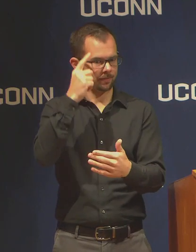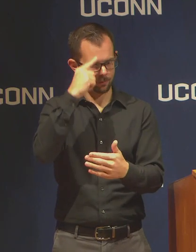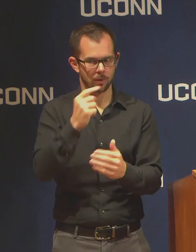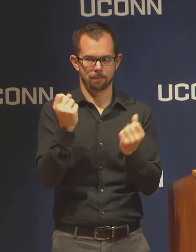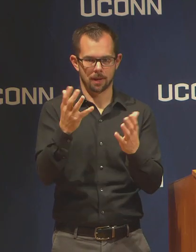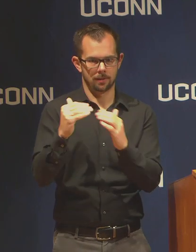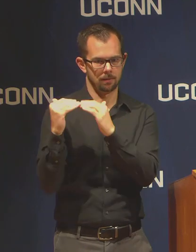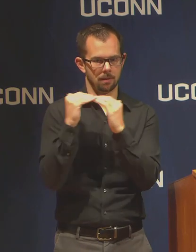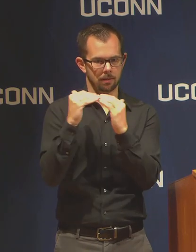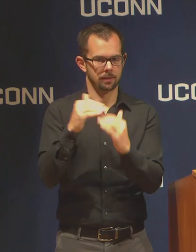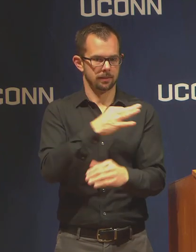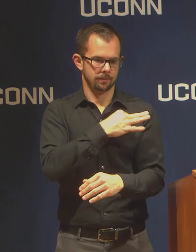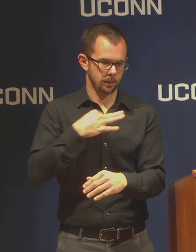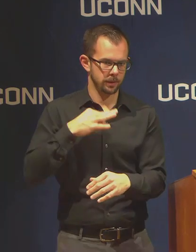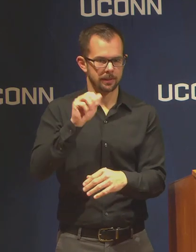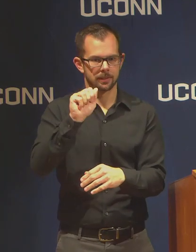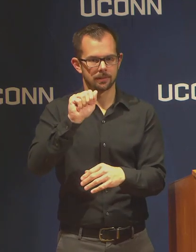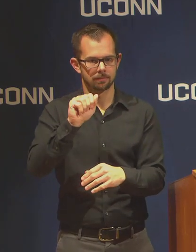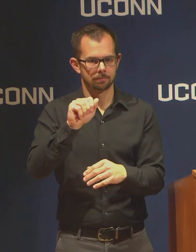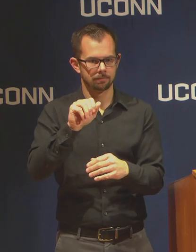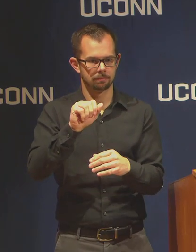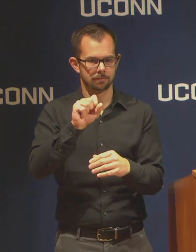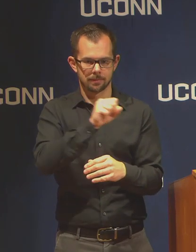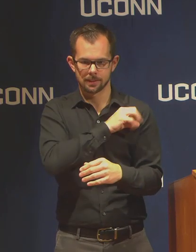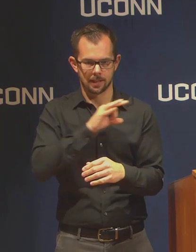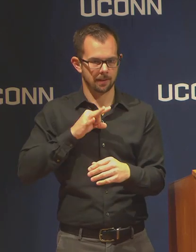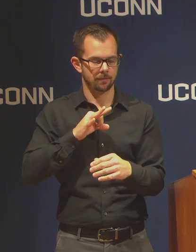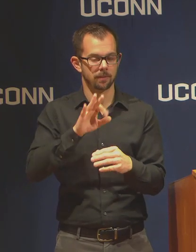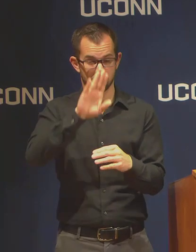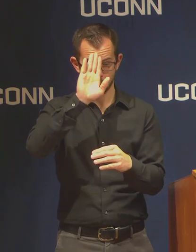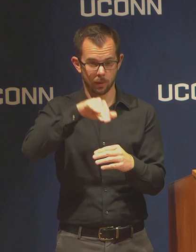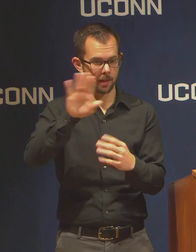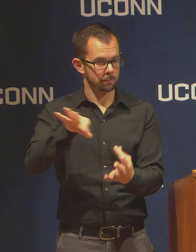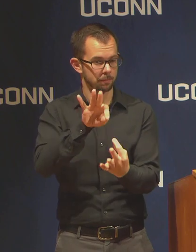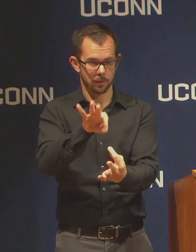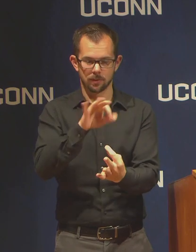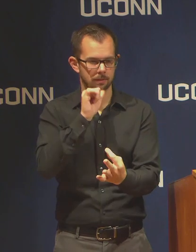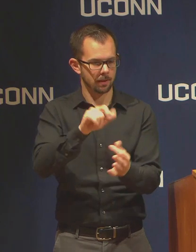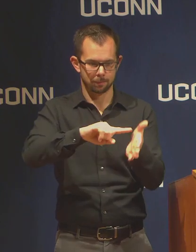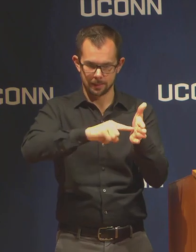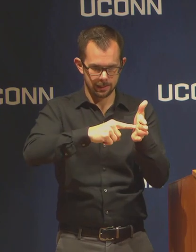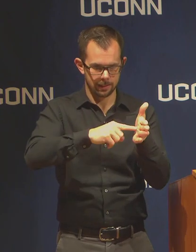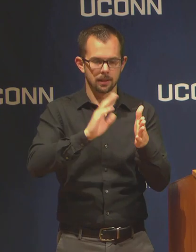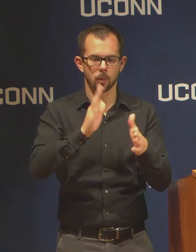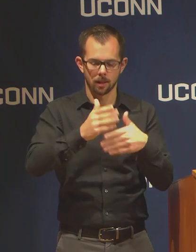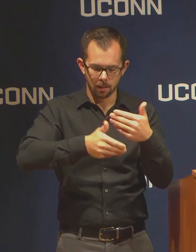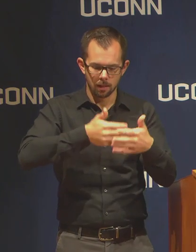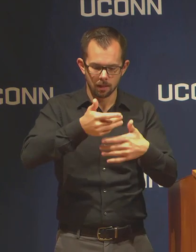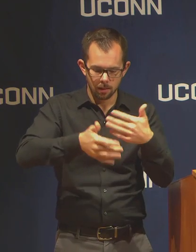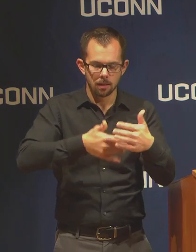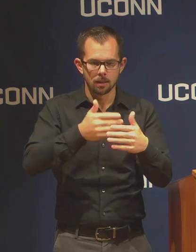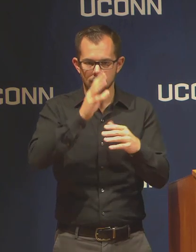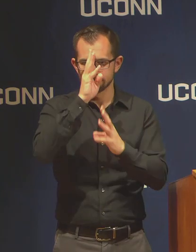It's about working with your students and working with your colleagues to come up with solutions that are especially helpful.